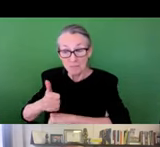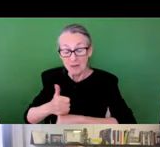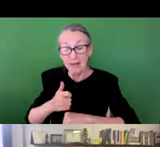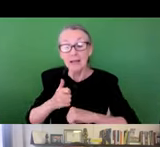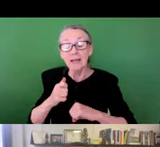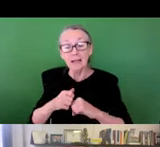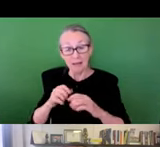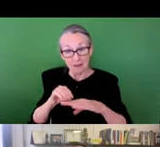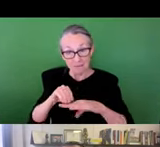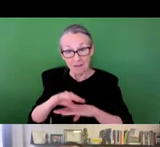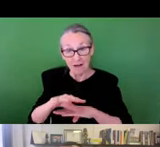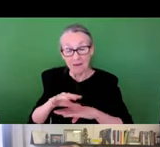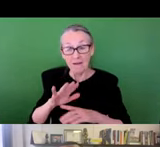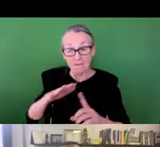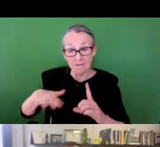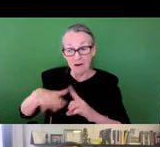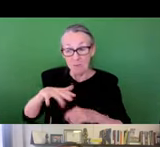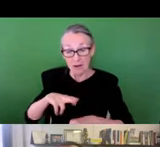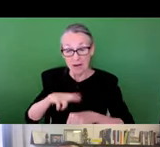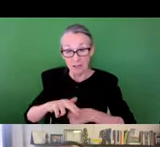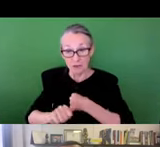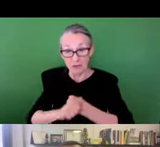can shape in areas exposure to environmental and natural